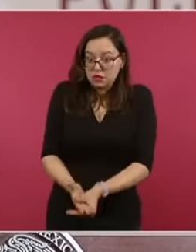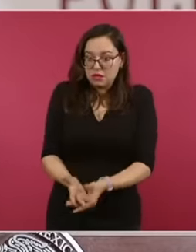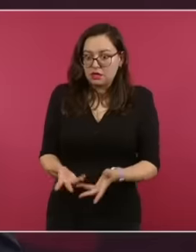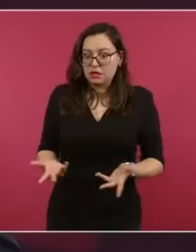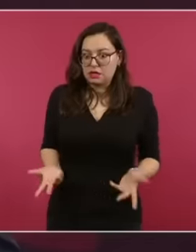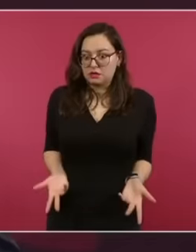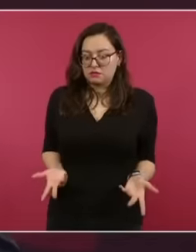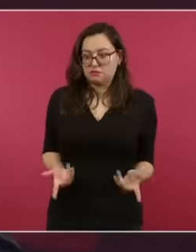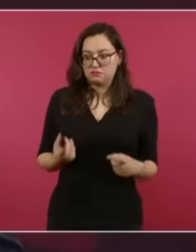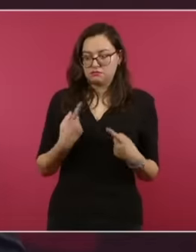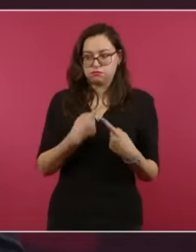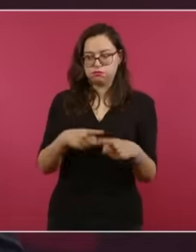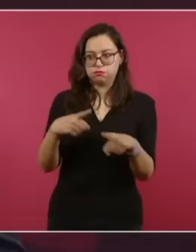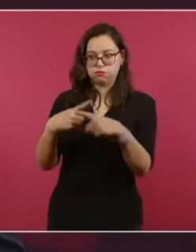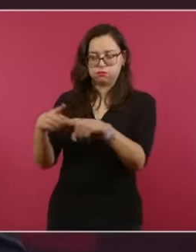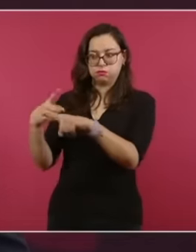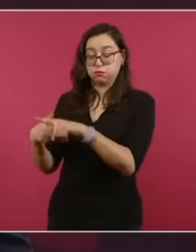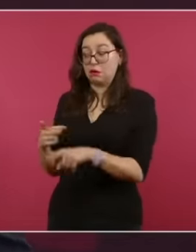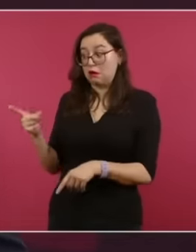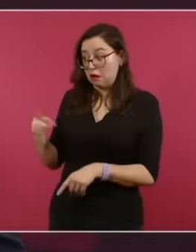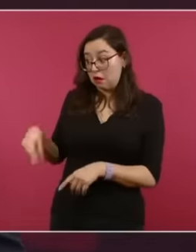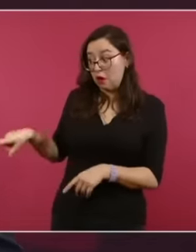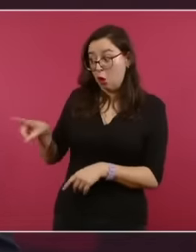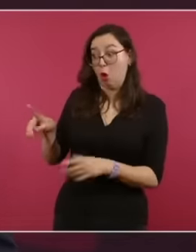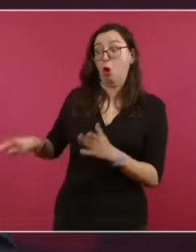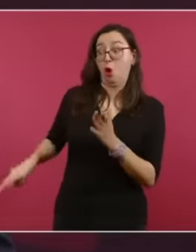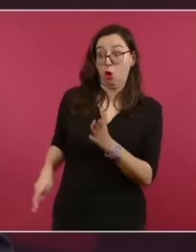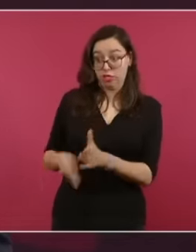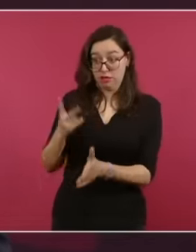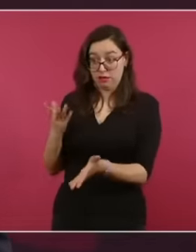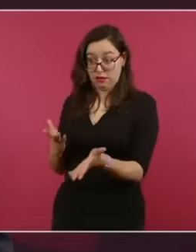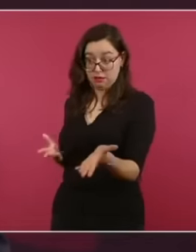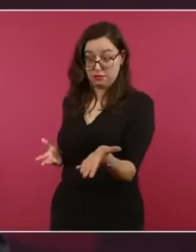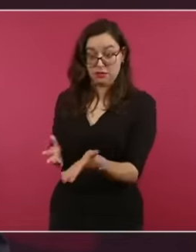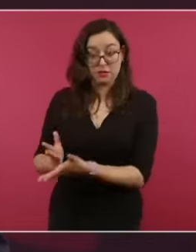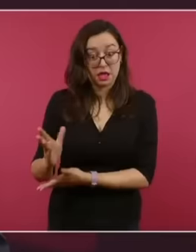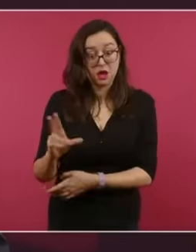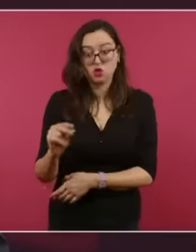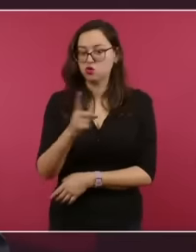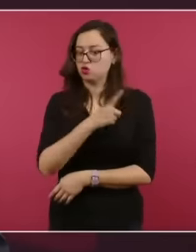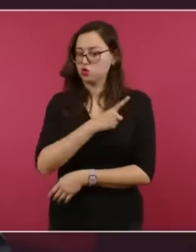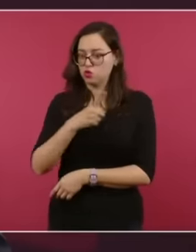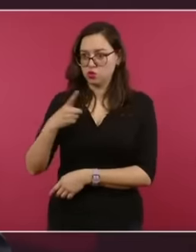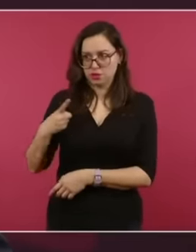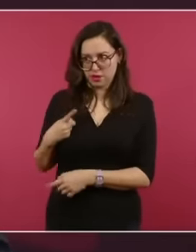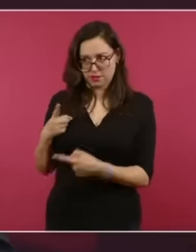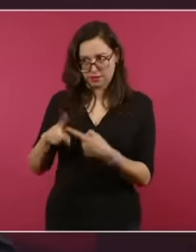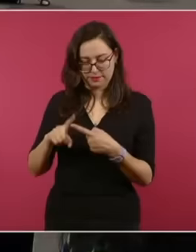the inviolability of our premises that the aggression suffered is also important